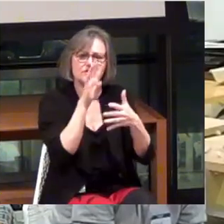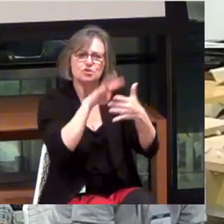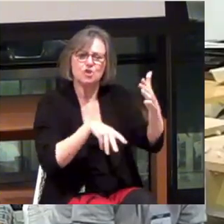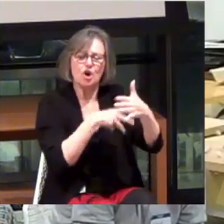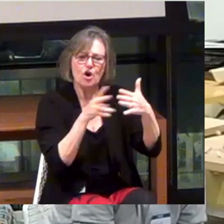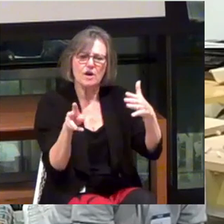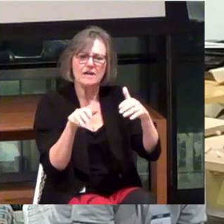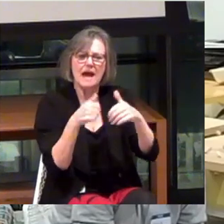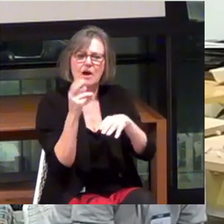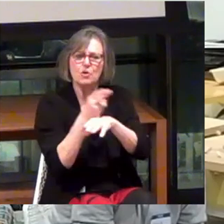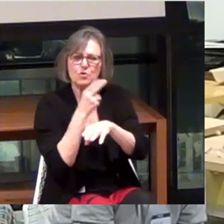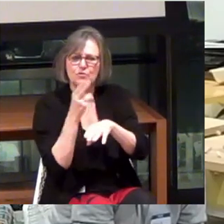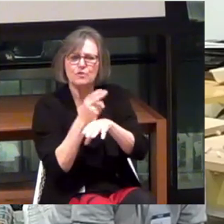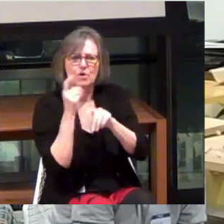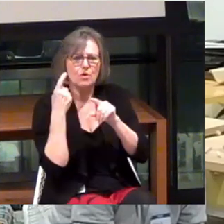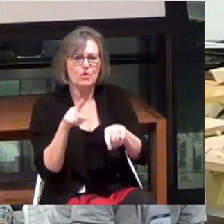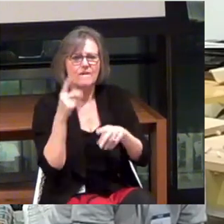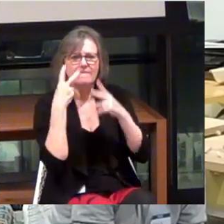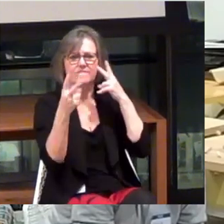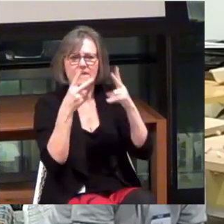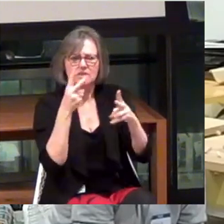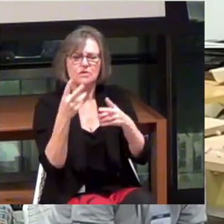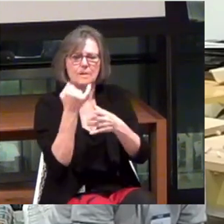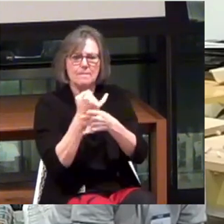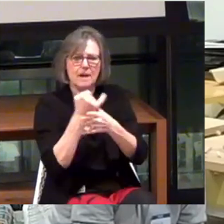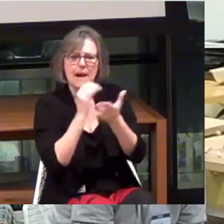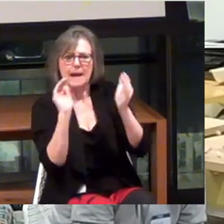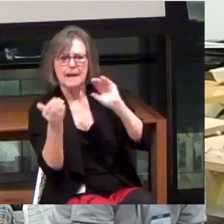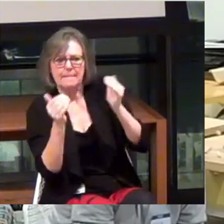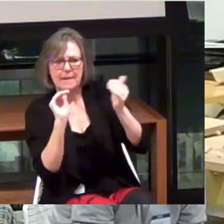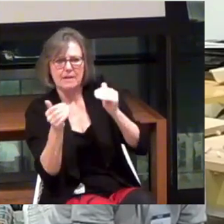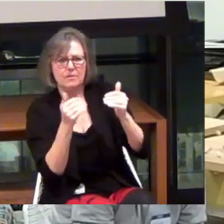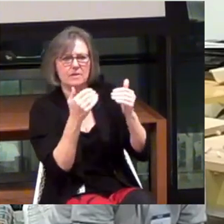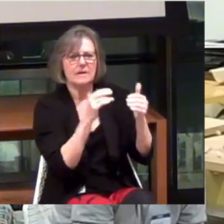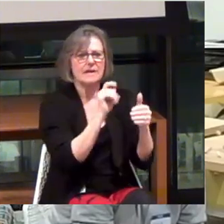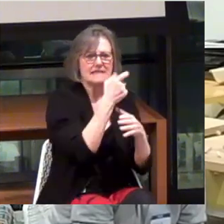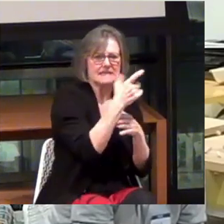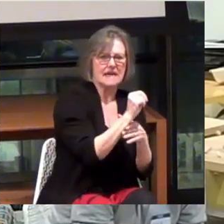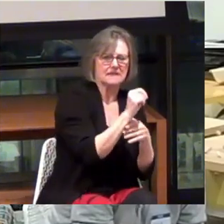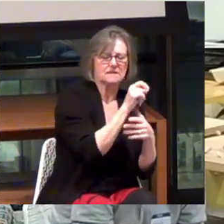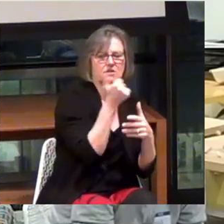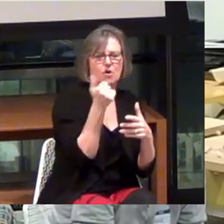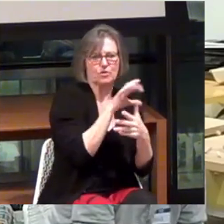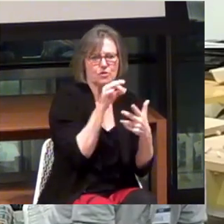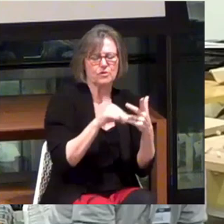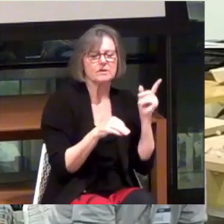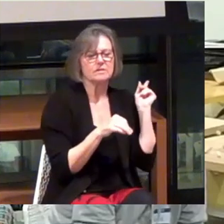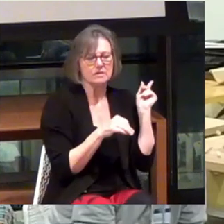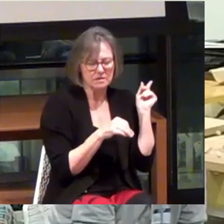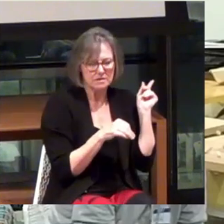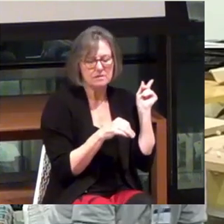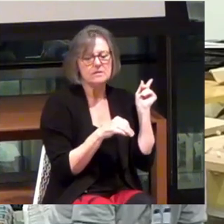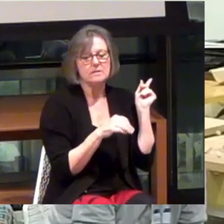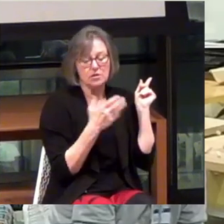How useful it could be for the visually impaired, comparing with the conventional text alternatives. It's a great question.